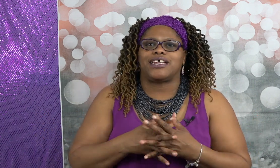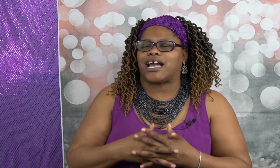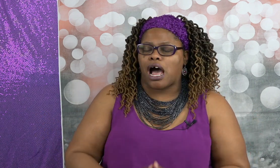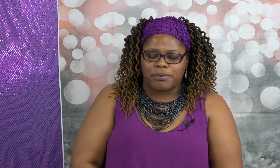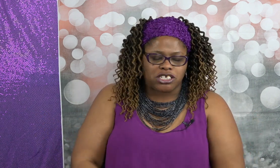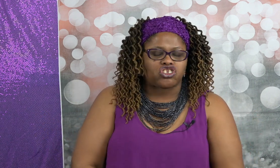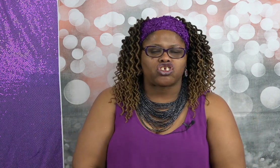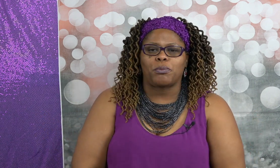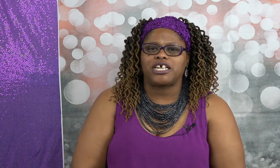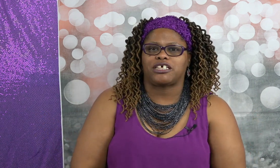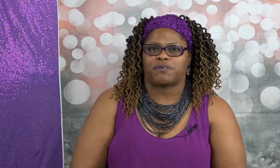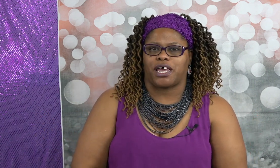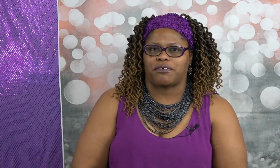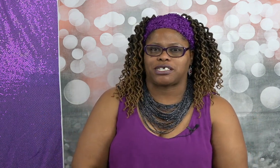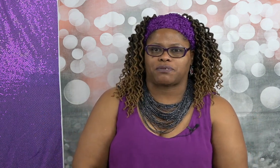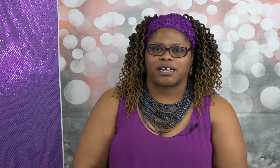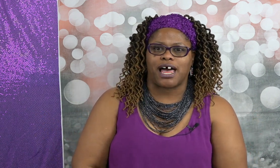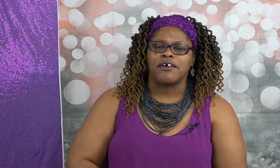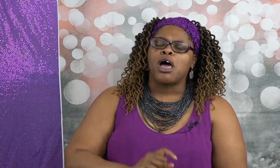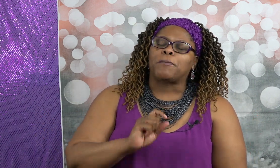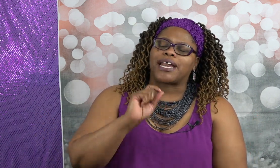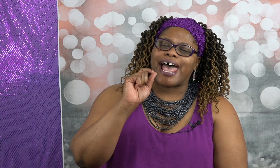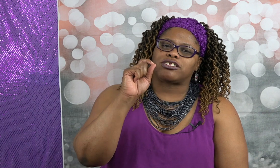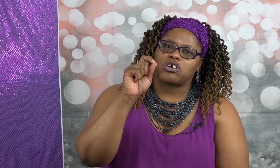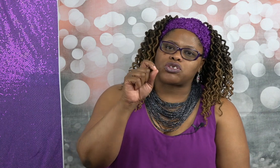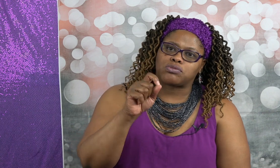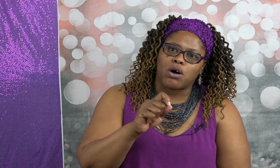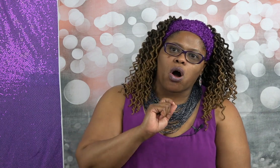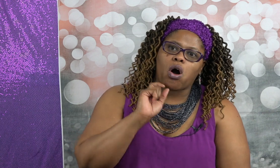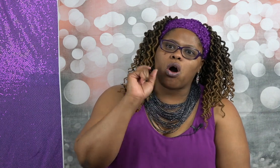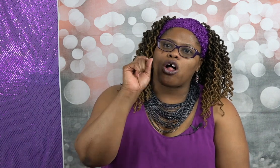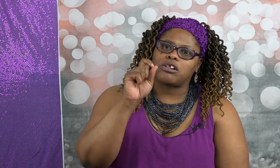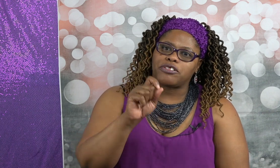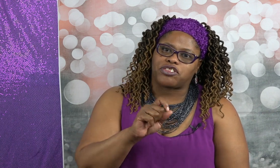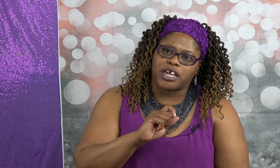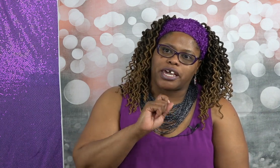it encompasses so many different areas of our life but as those smaller things